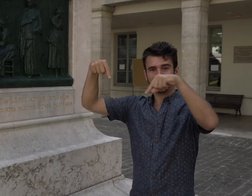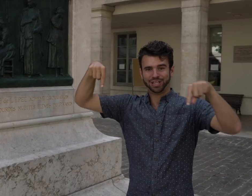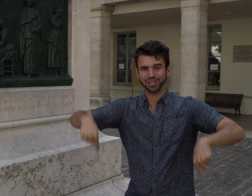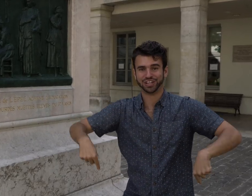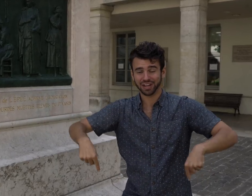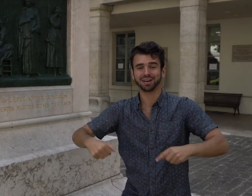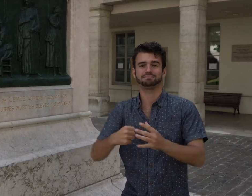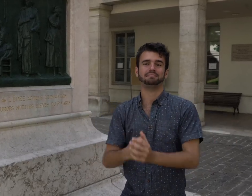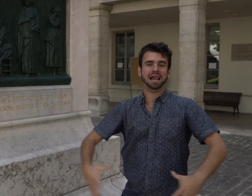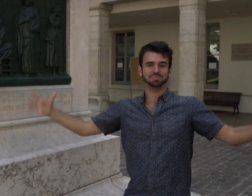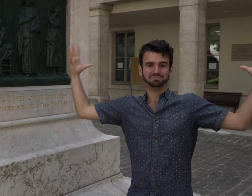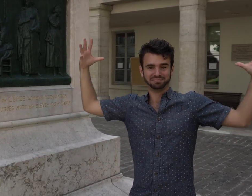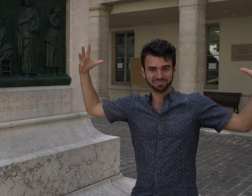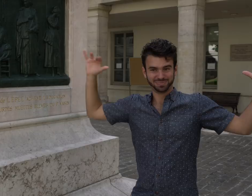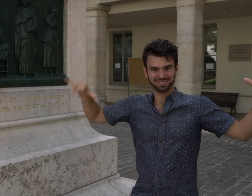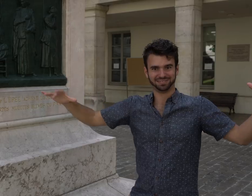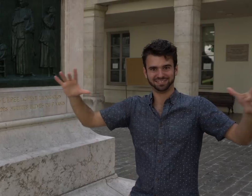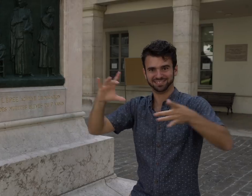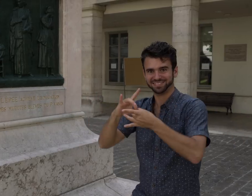Then, they founded this Deaf school.